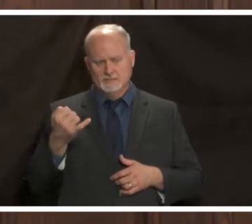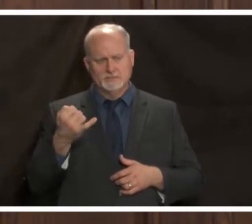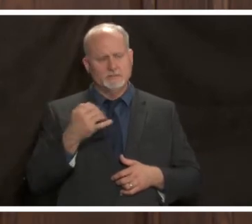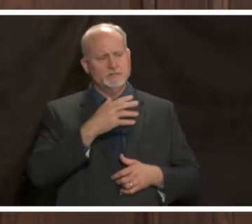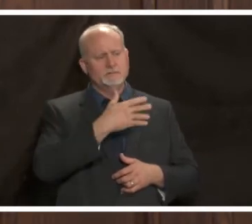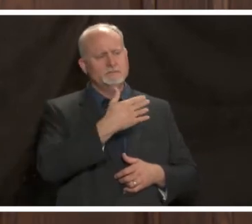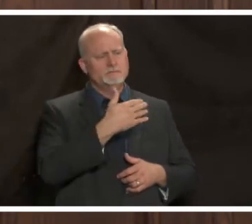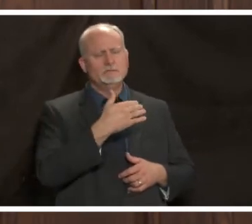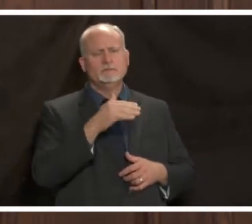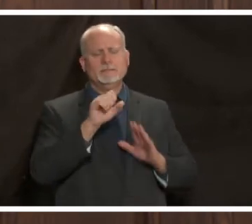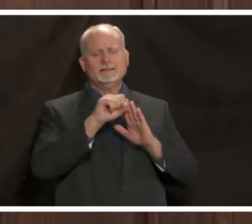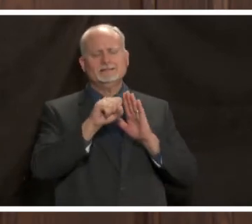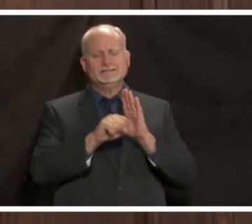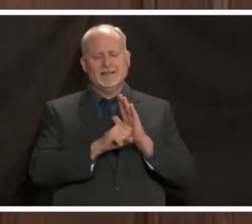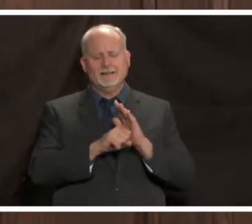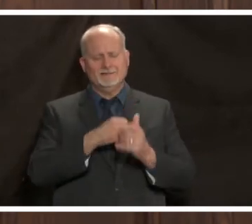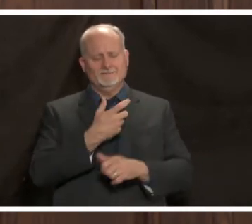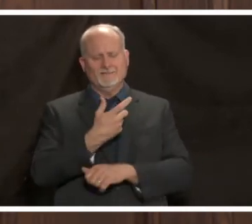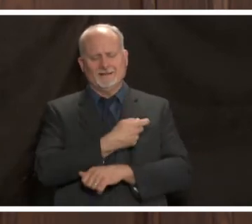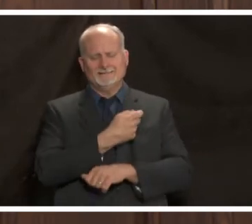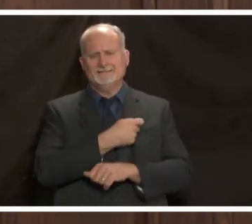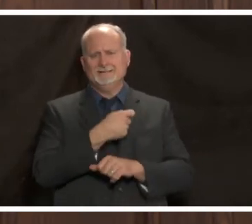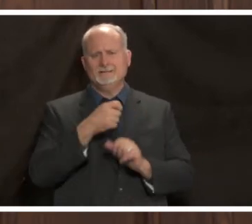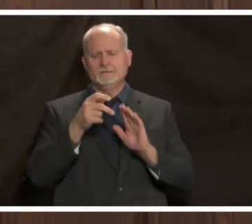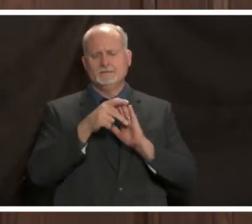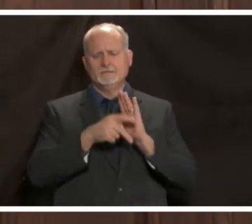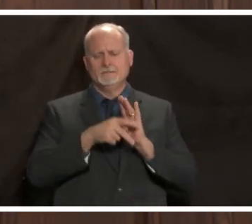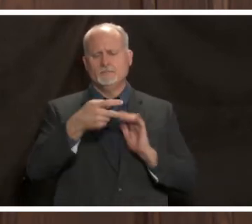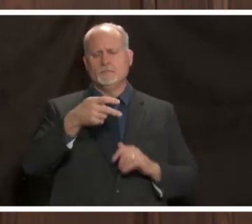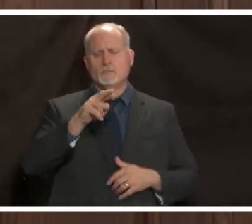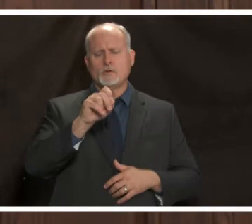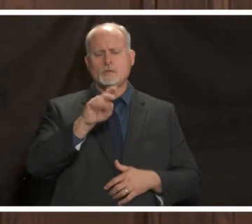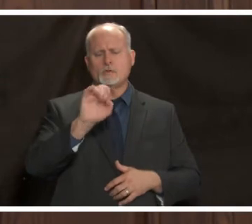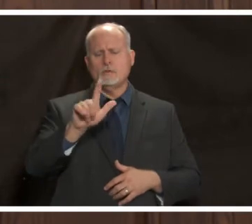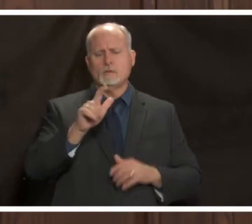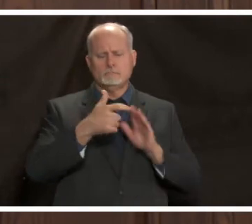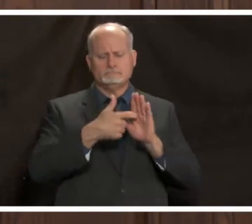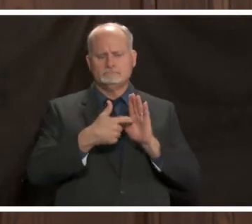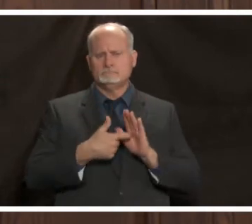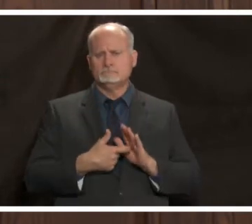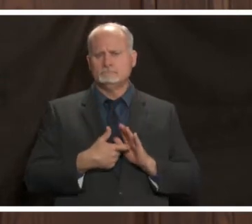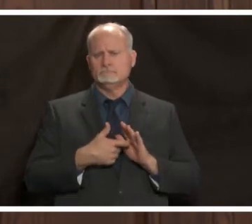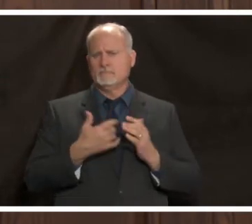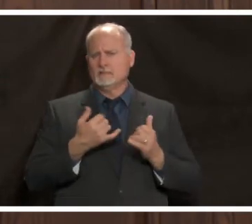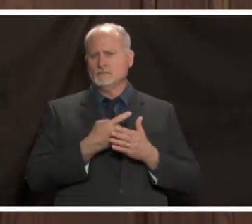vaccine protocols that were released this week and do you have a plan locally for the vaccine rollout